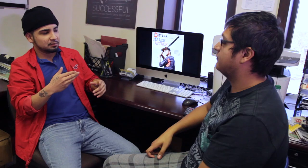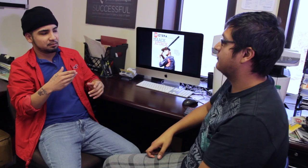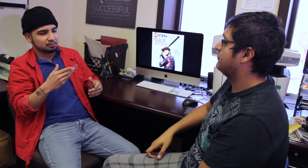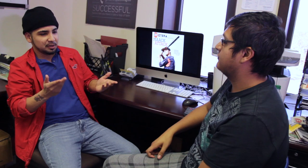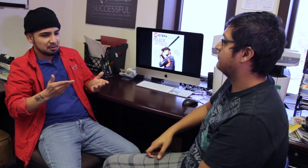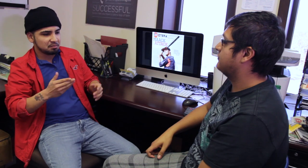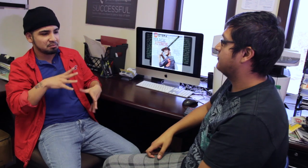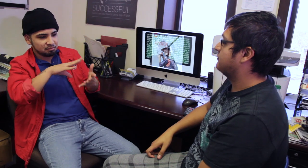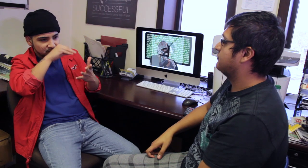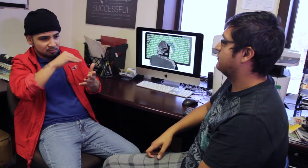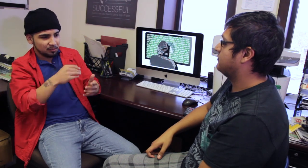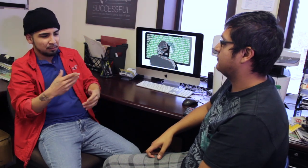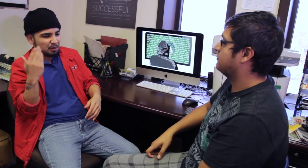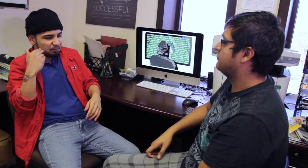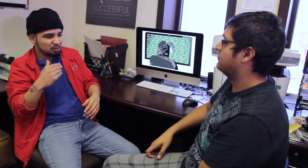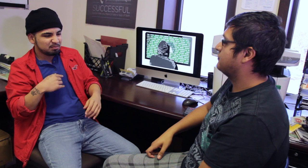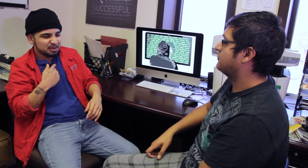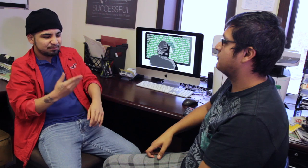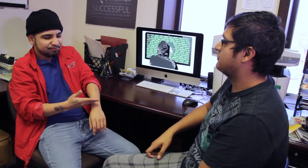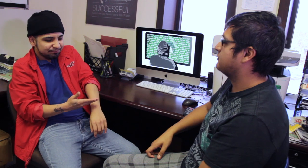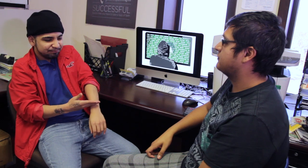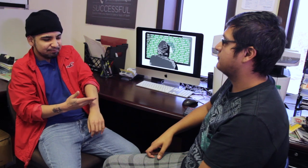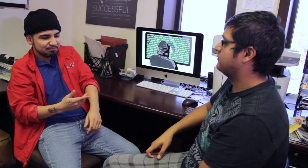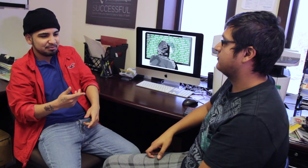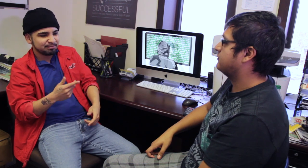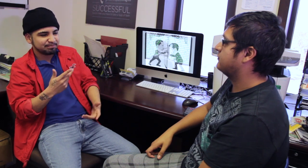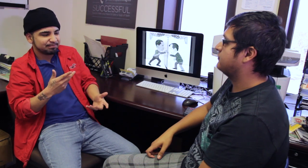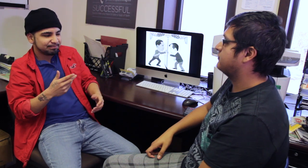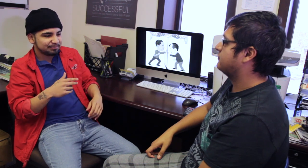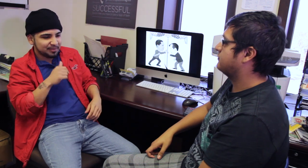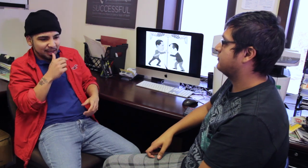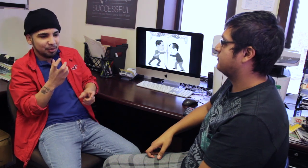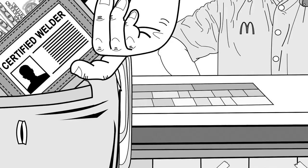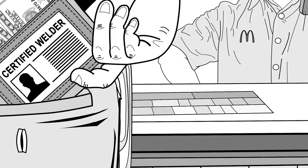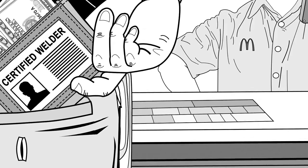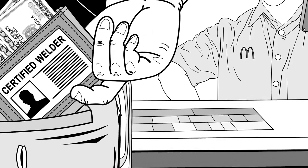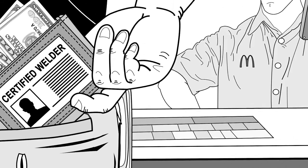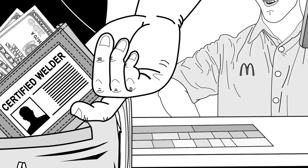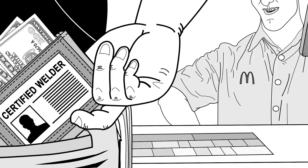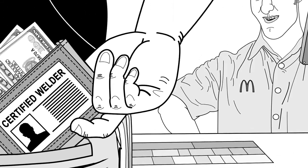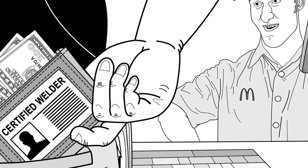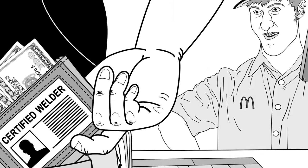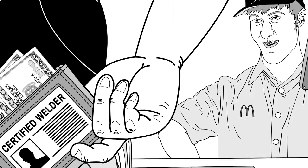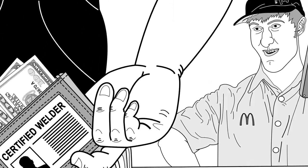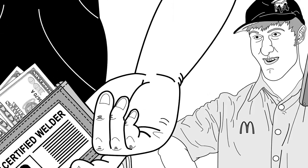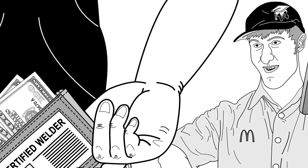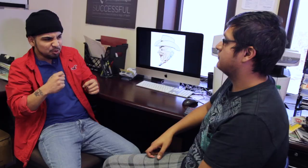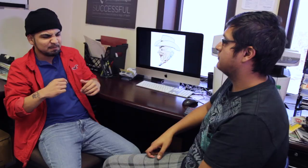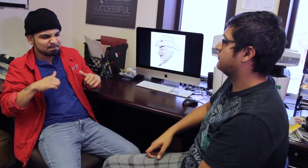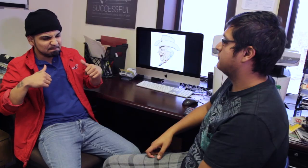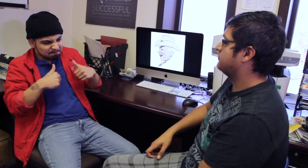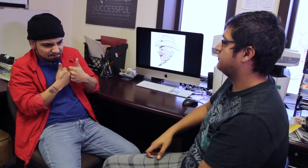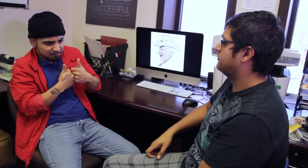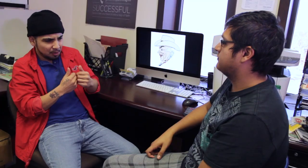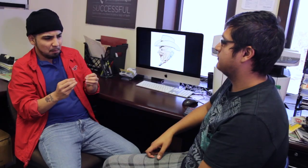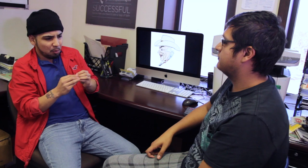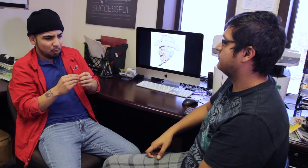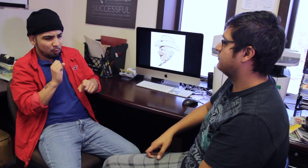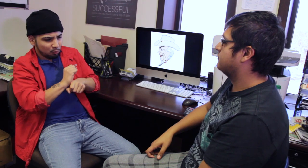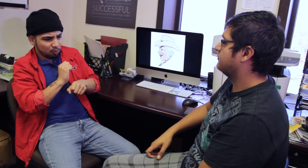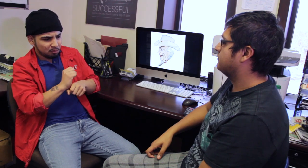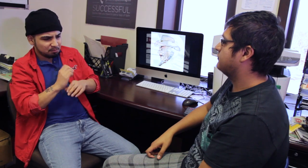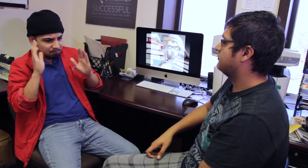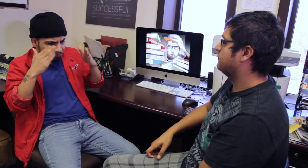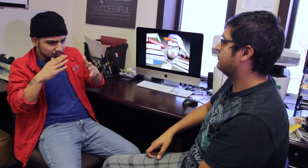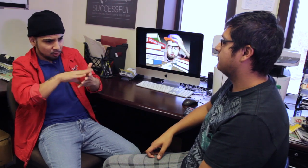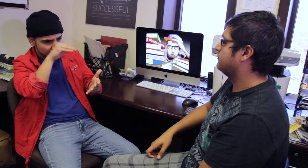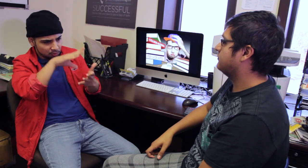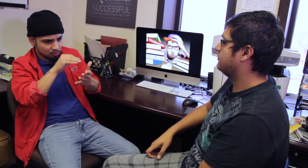Well at first I had a lot to learn here. I wasn’t that experienced. But as I was given